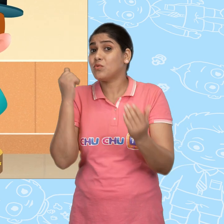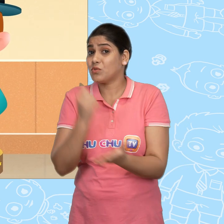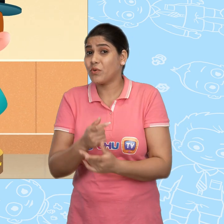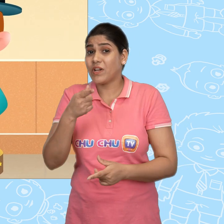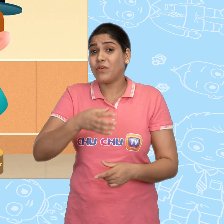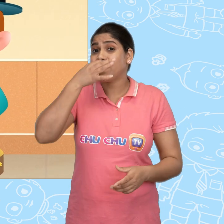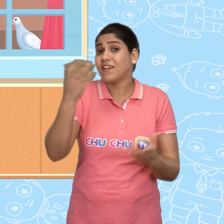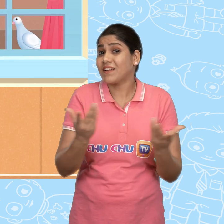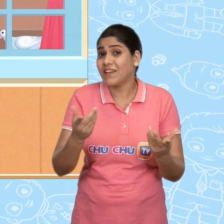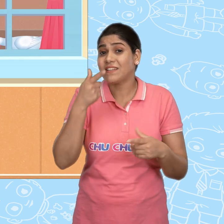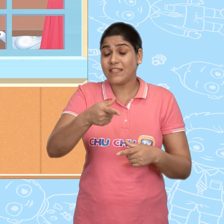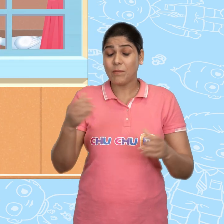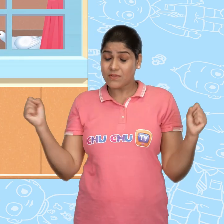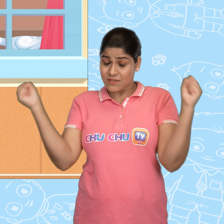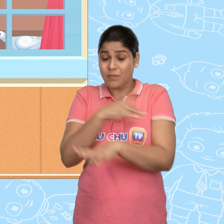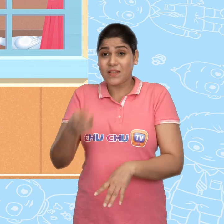And tell him that it's magical too.